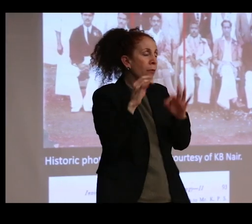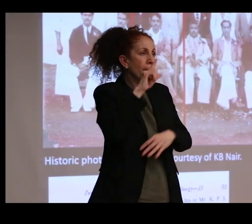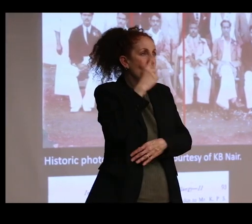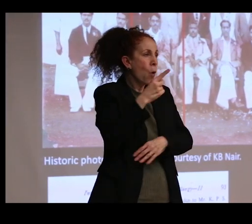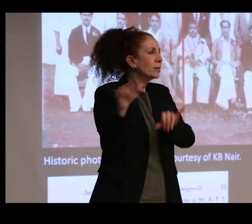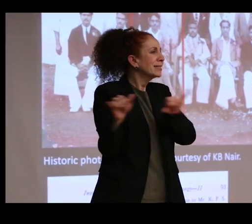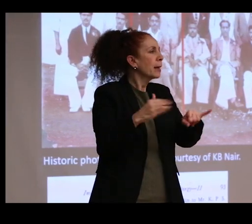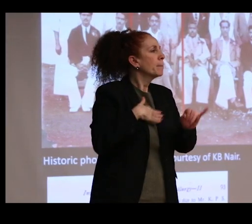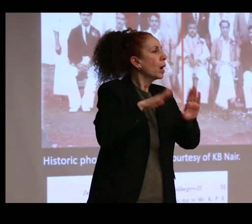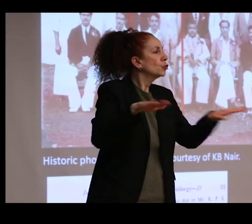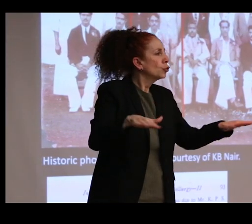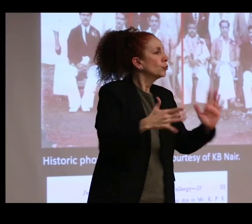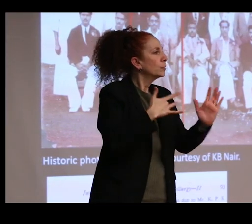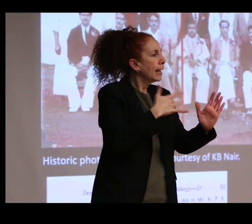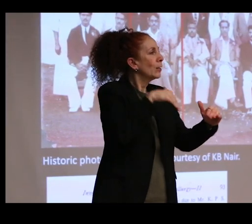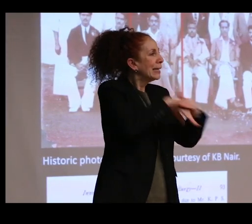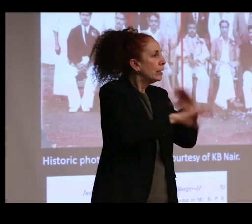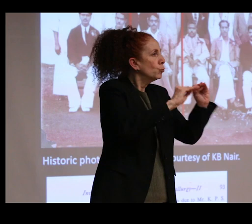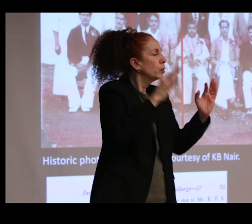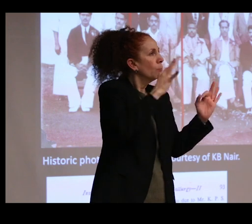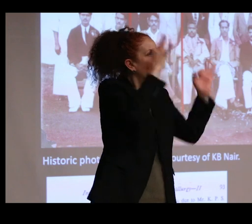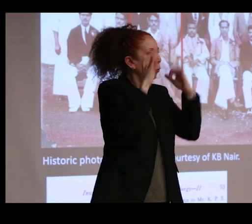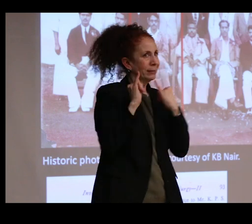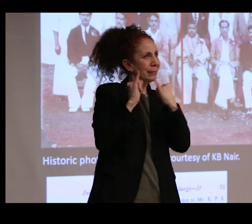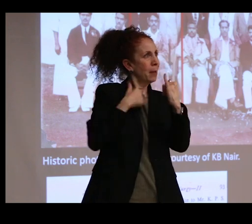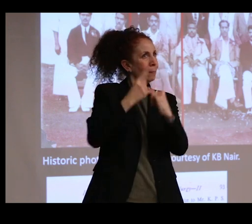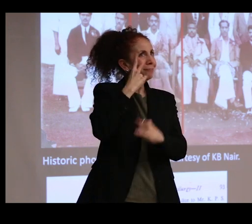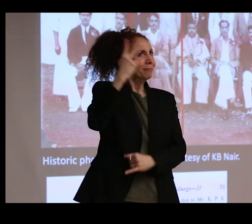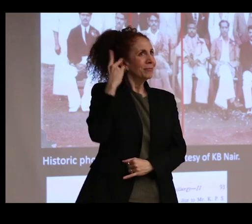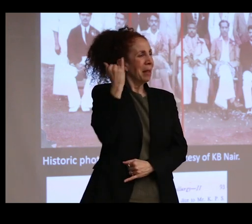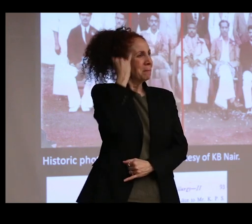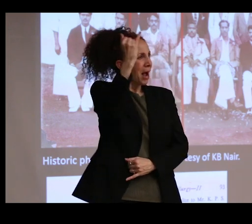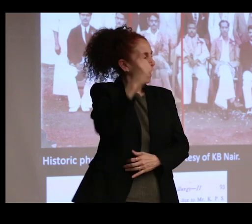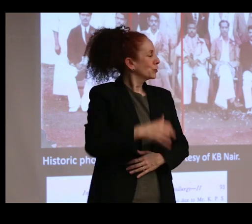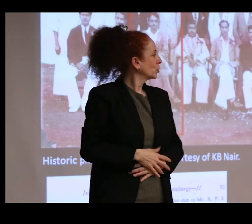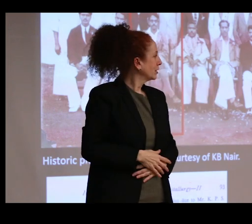say we're going to the museum. As I was a young child when my grandfather died,